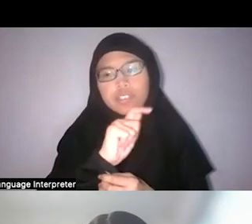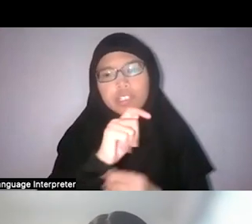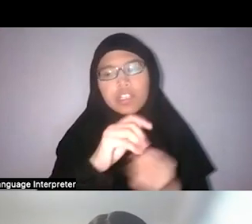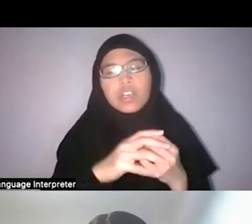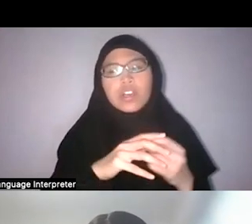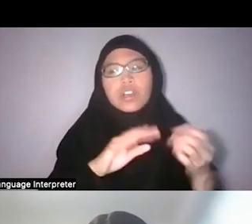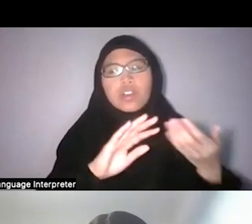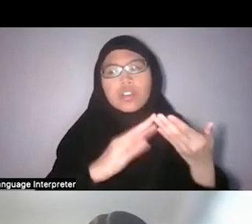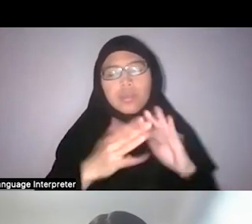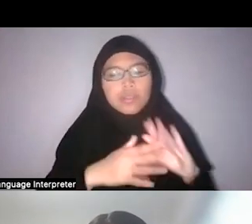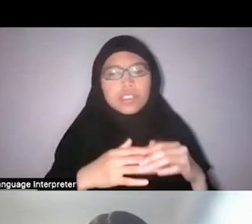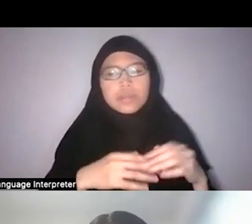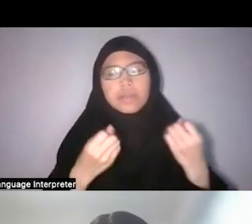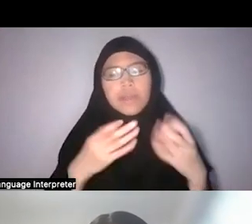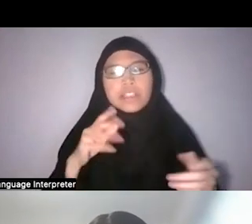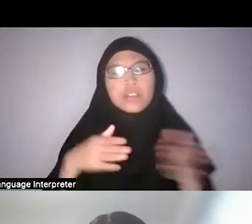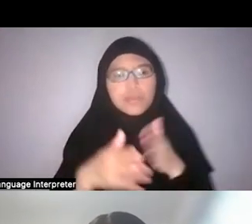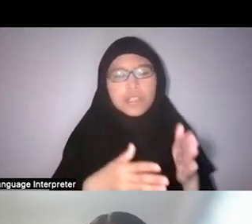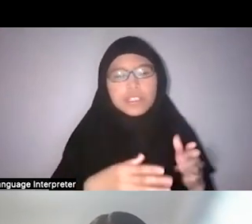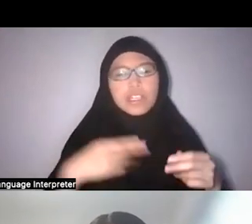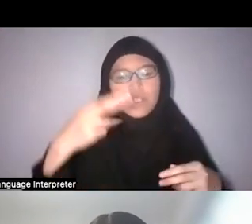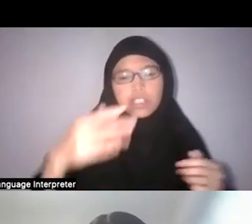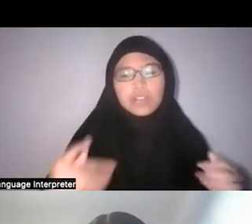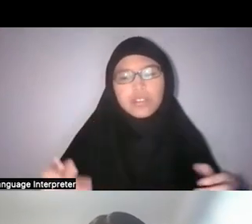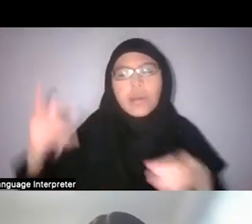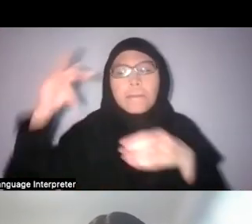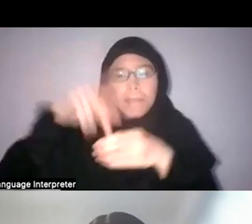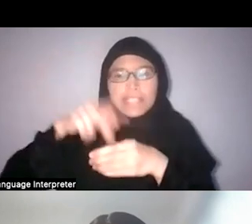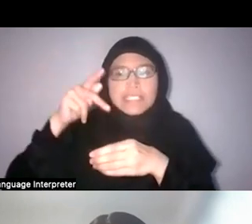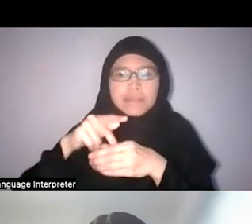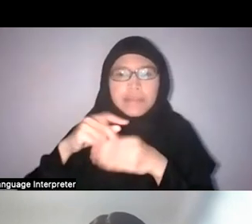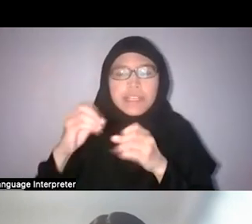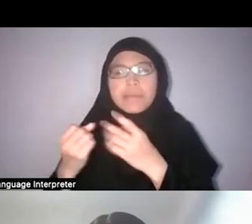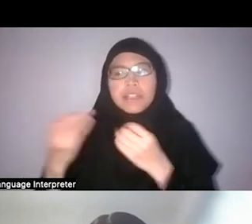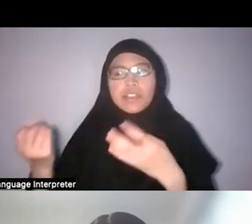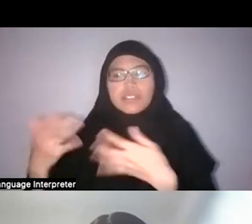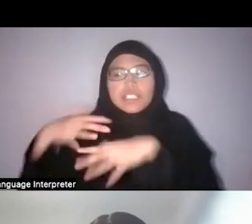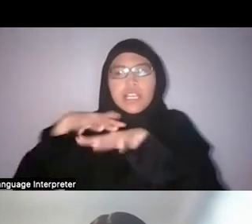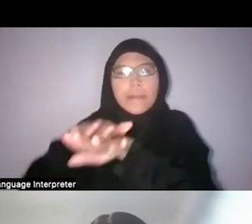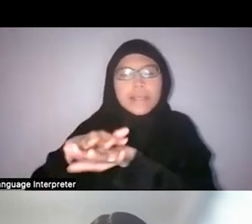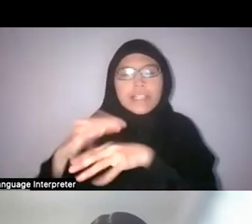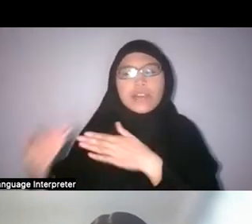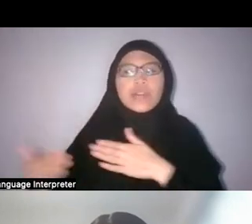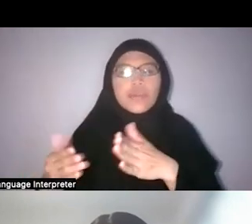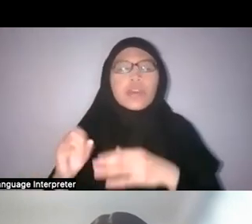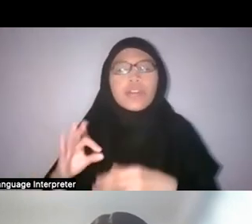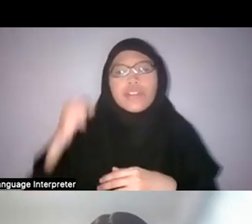historically had participated in many of these embedded ways of understanding the environment.